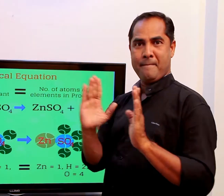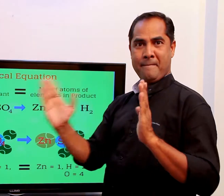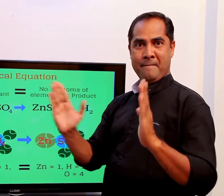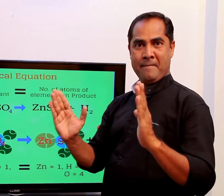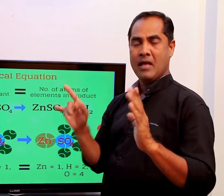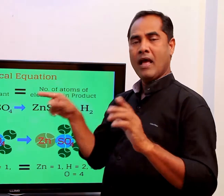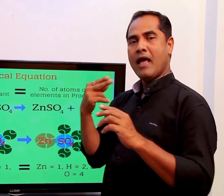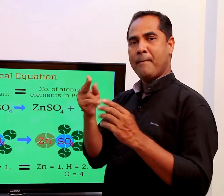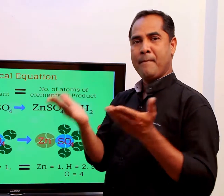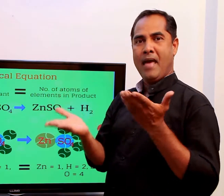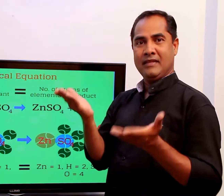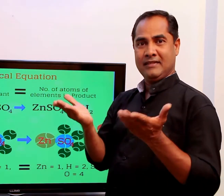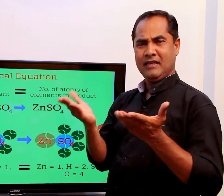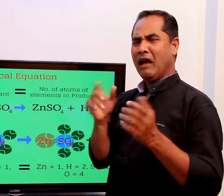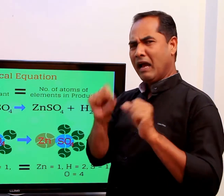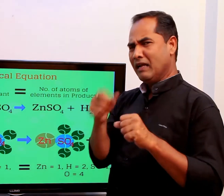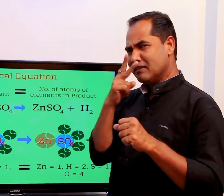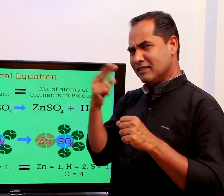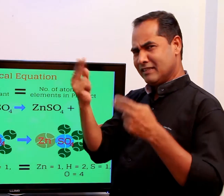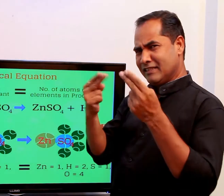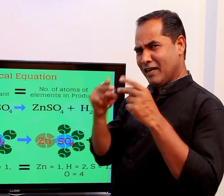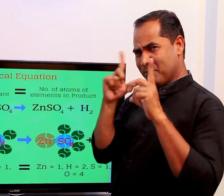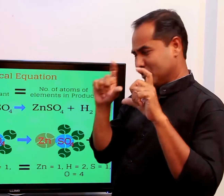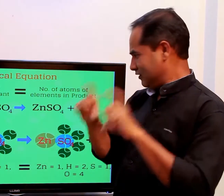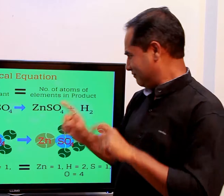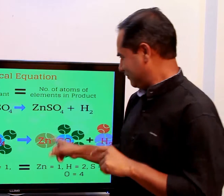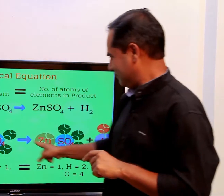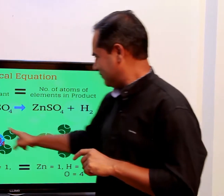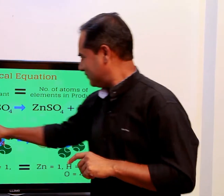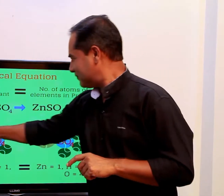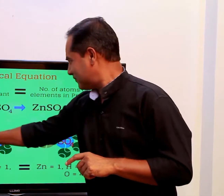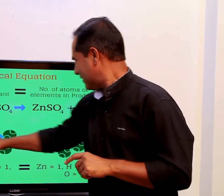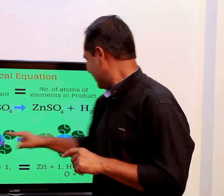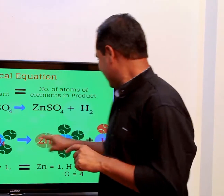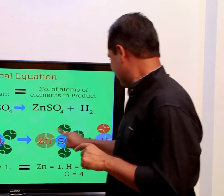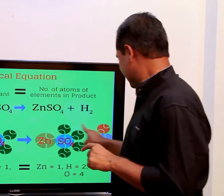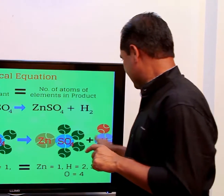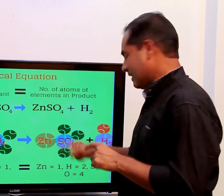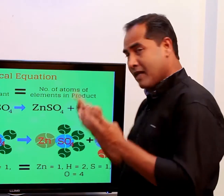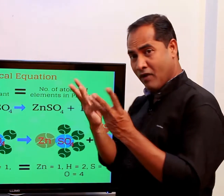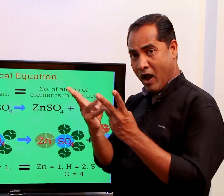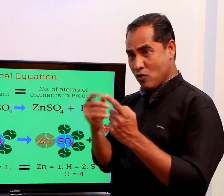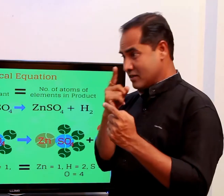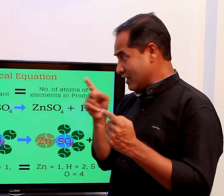on the right hand side. So both sides have to be balanced. You can see in this picture which